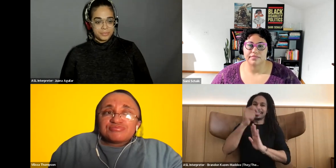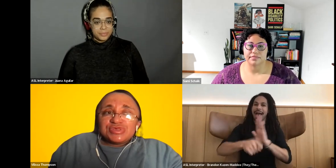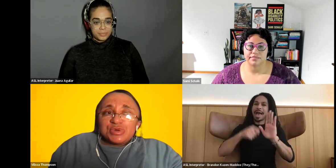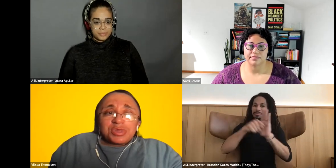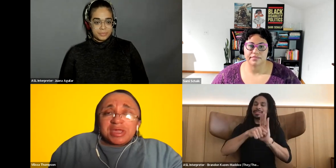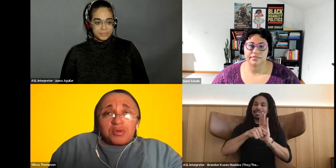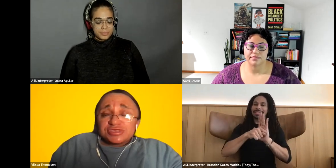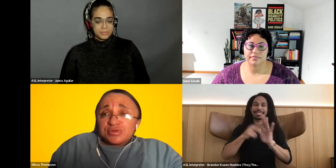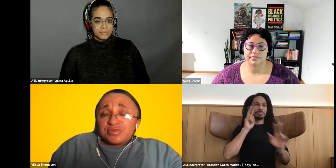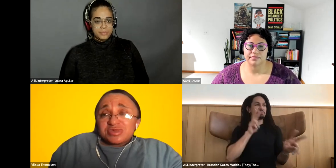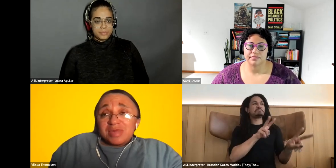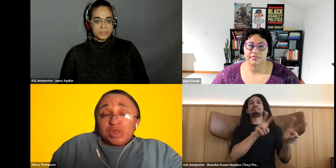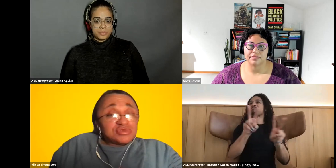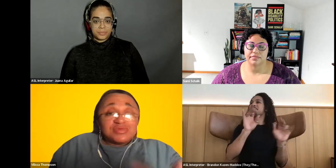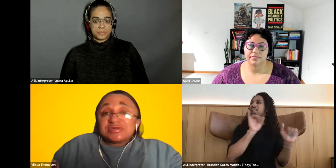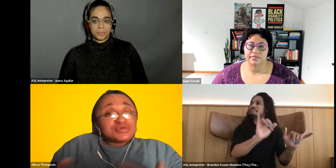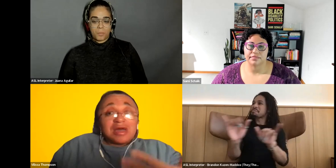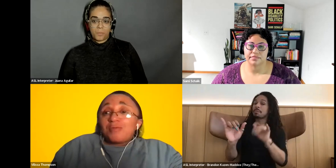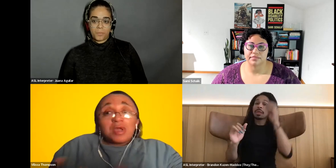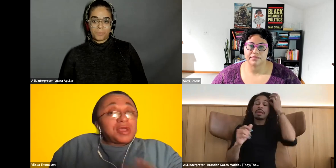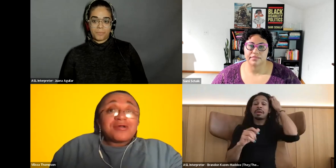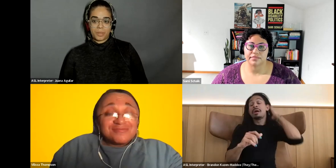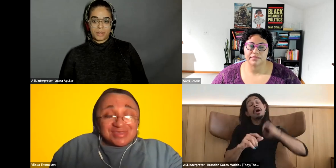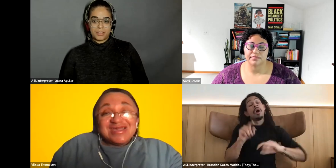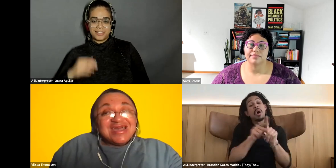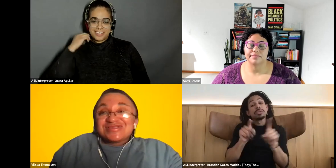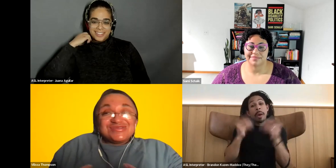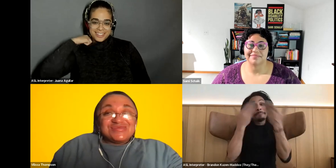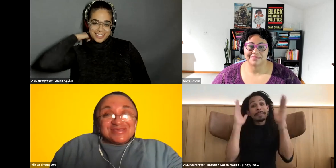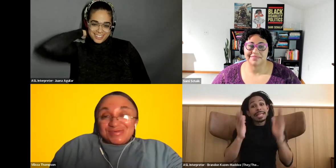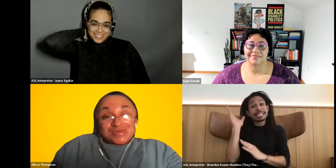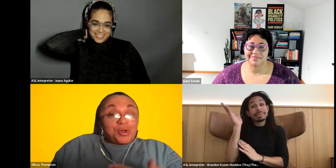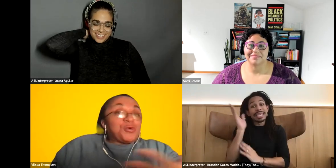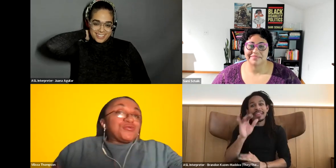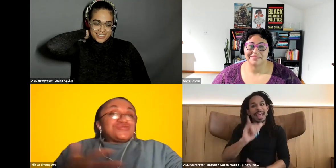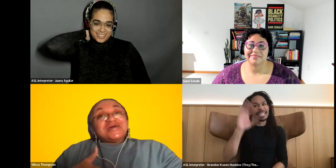Vilissa Thompson: you know. One thing I always tell people is that public speaking was not on my radar. To do this you would have told